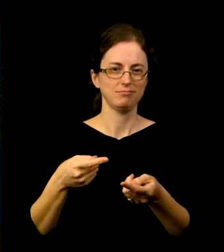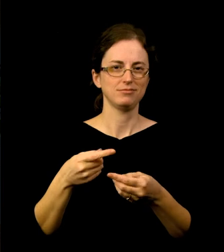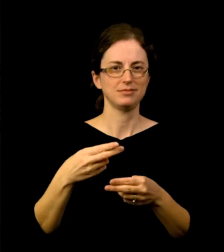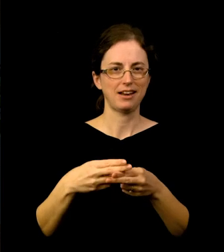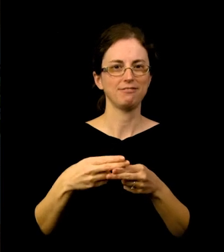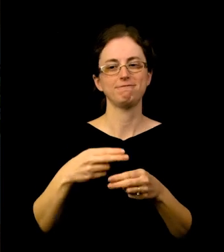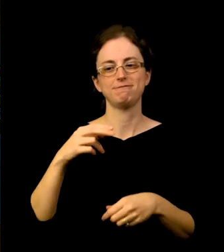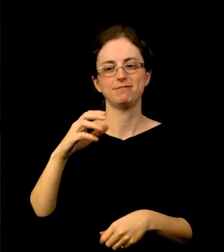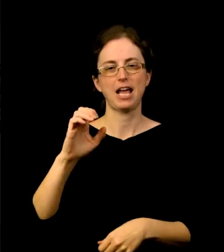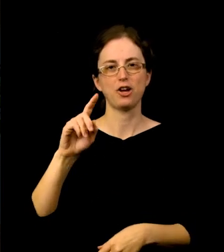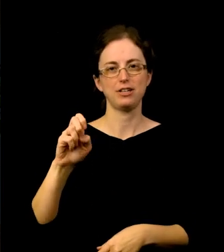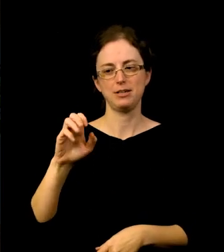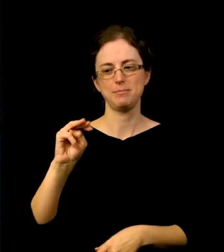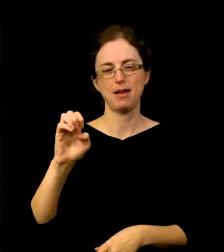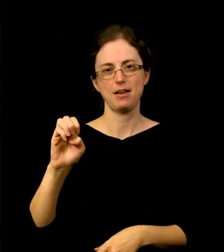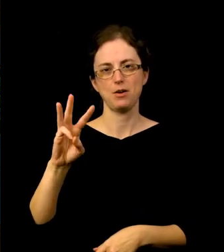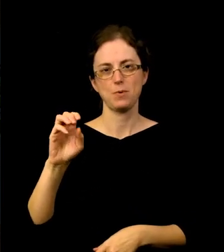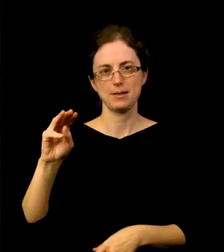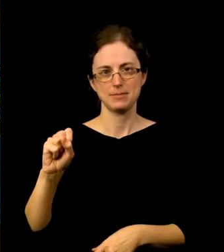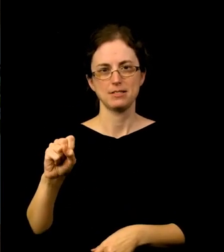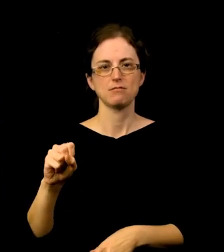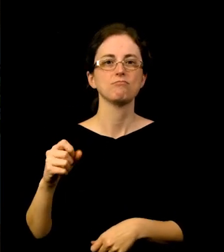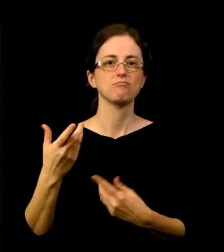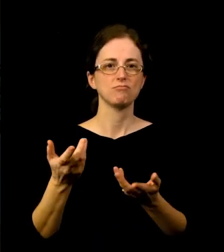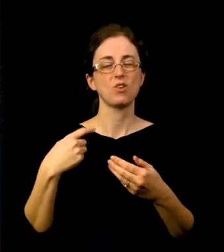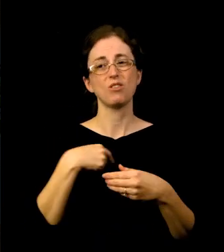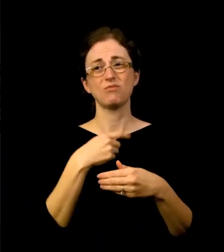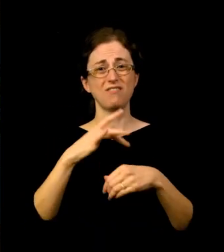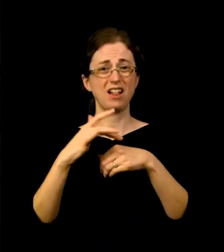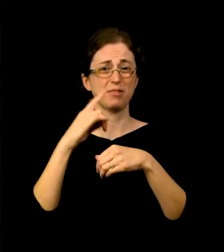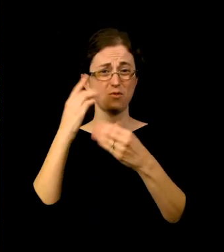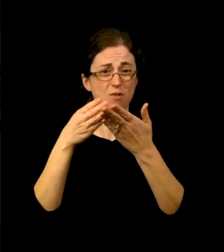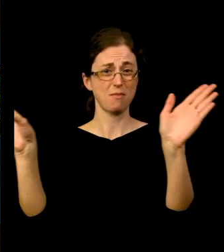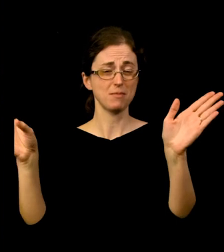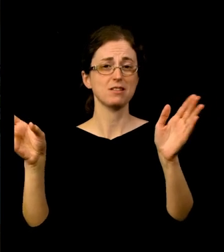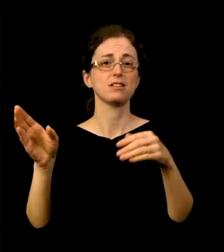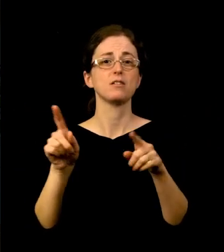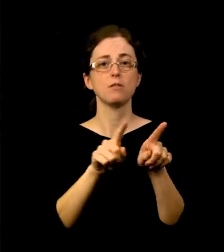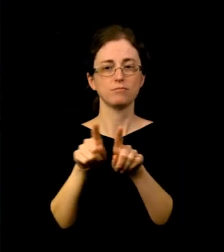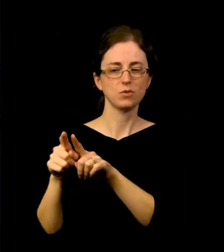Beyond what Beyond what is visible to the public. We actively reassess our internal policies, brainstorm new initiatives